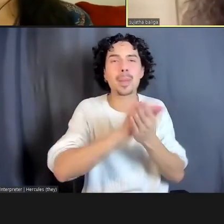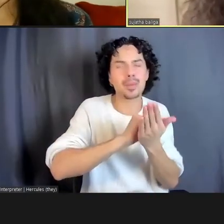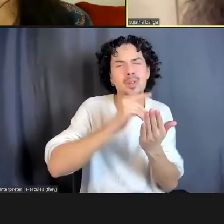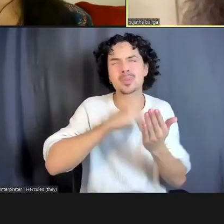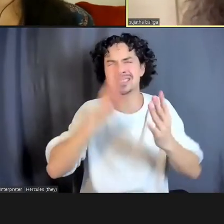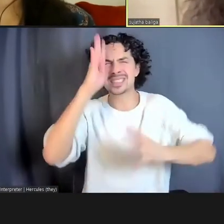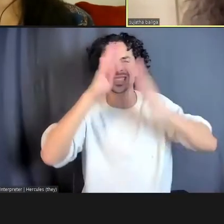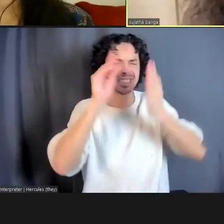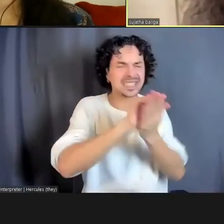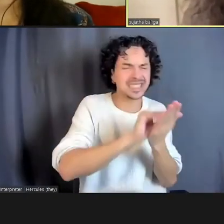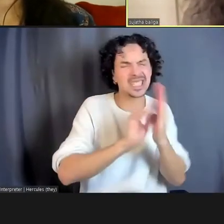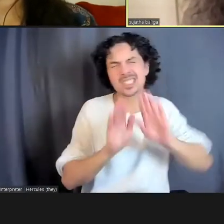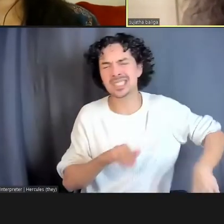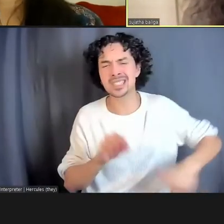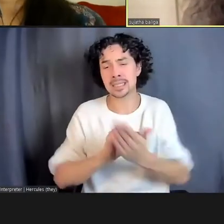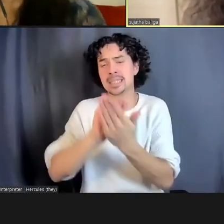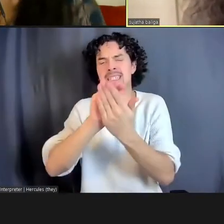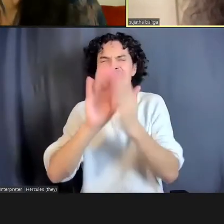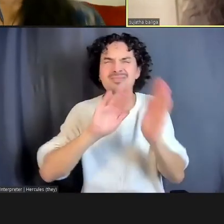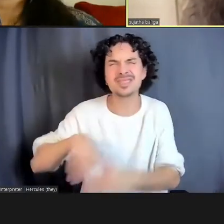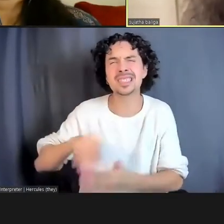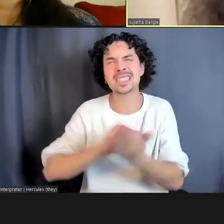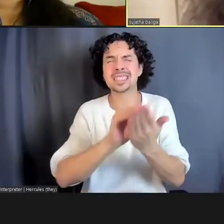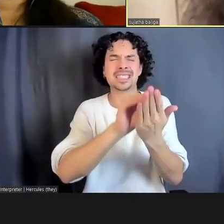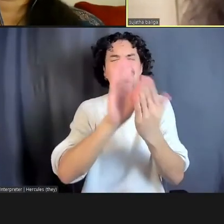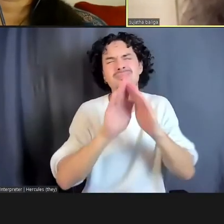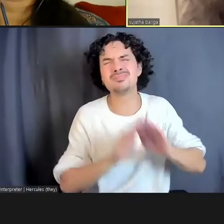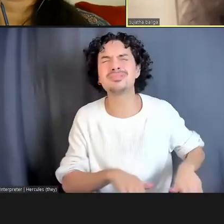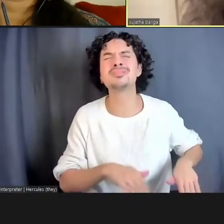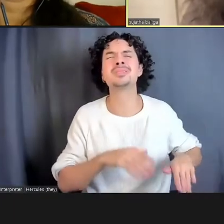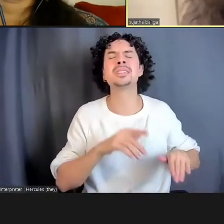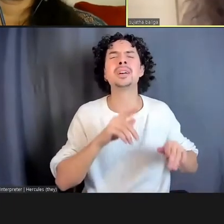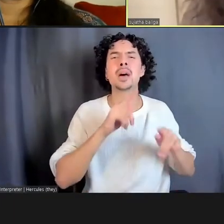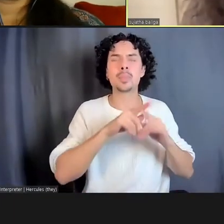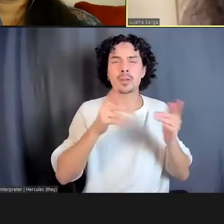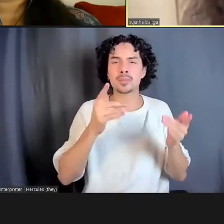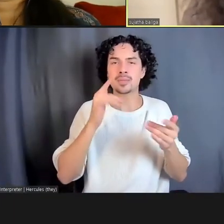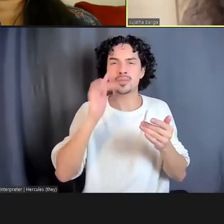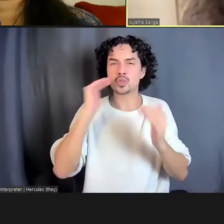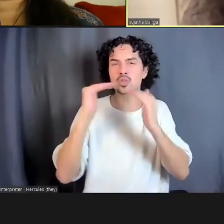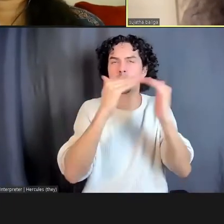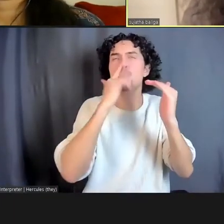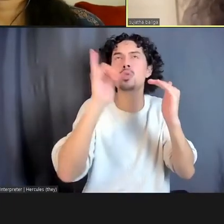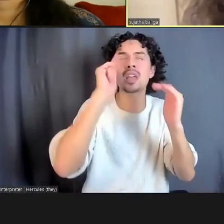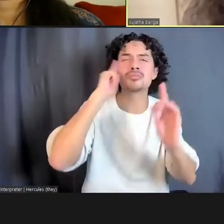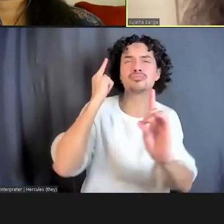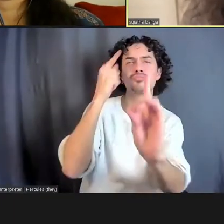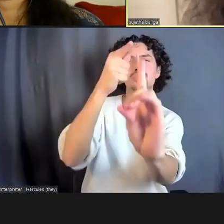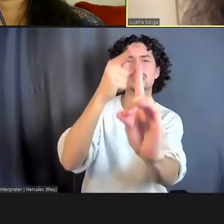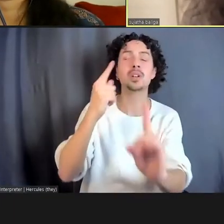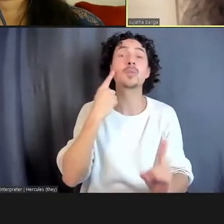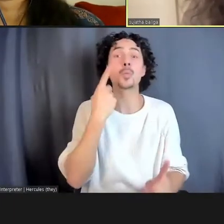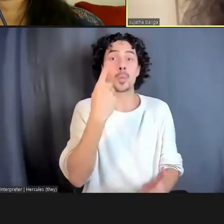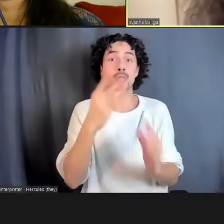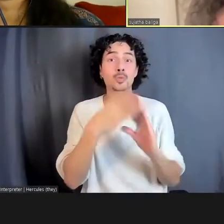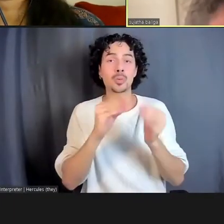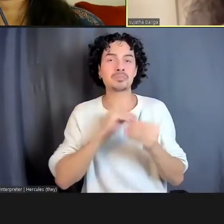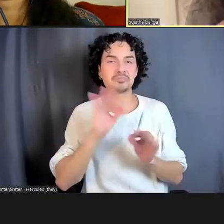of what we'd like to see justice look like sometimes. And then in one particular case, there was a survivor who said that she wanted,